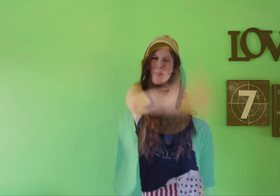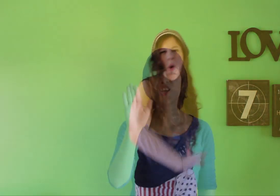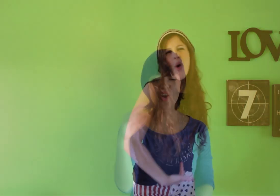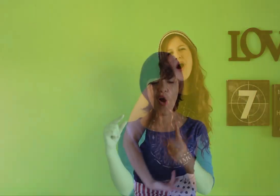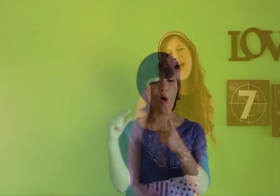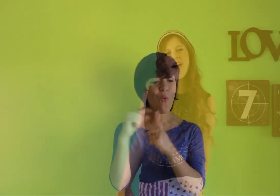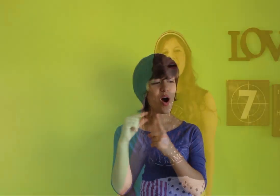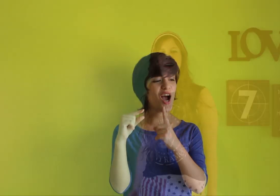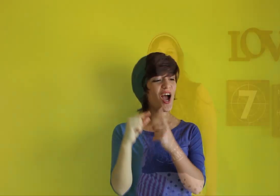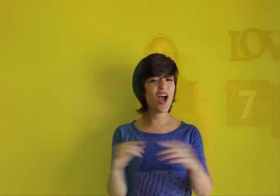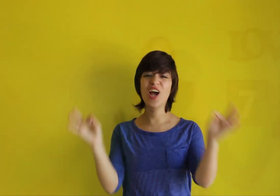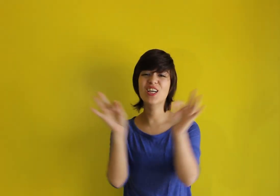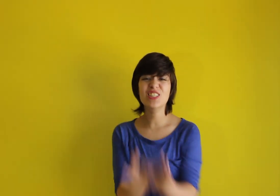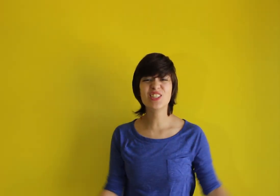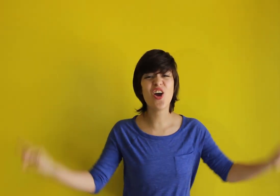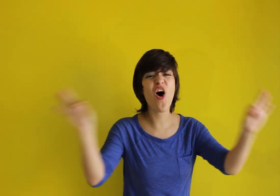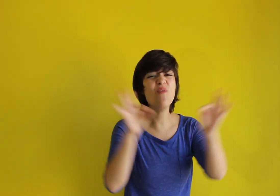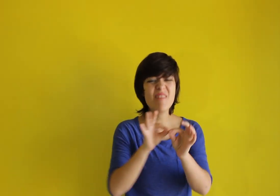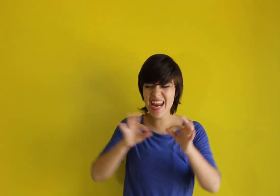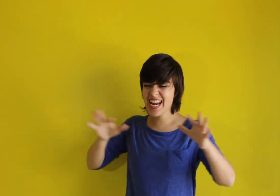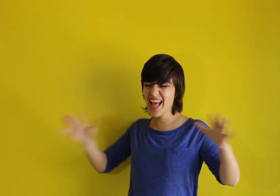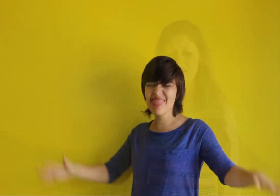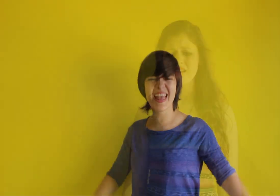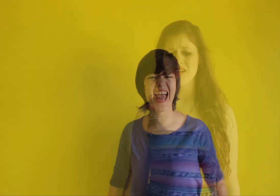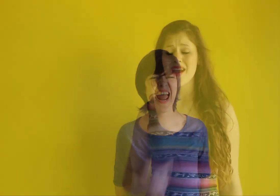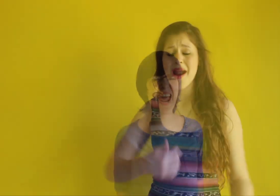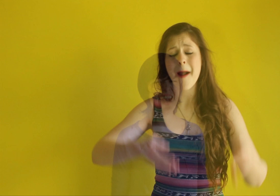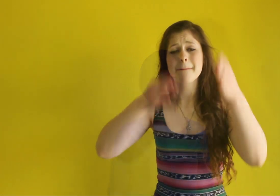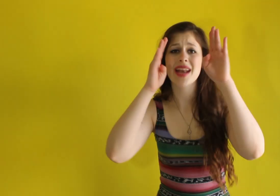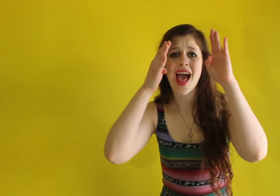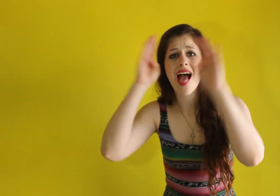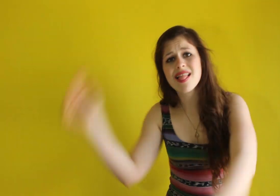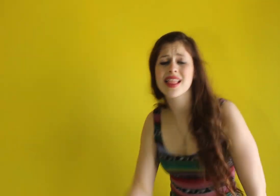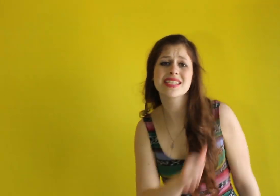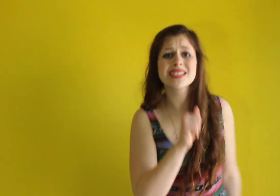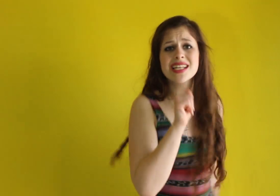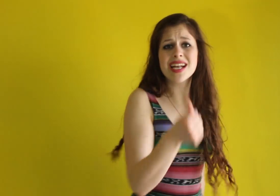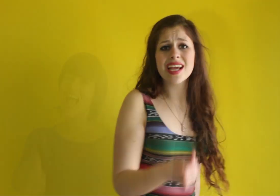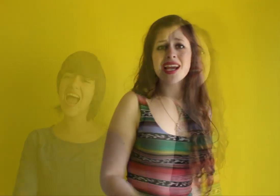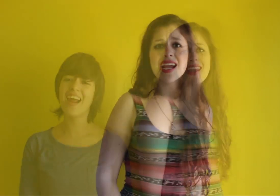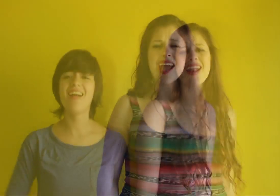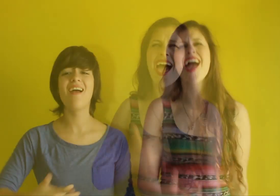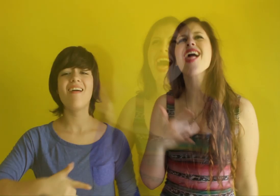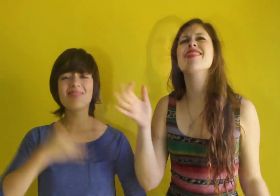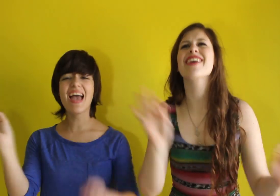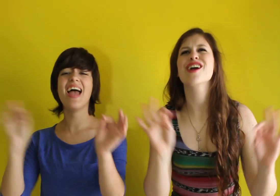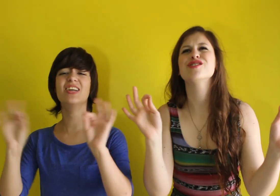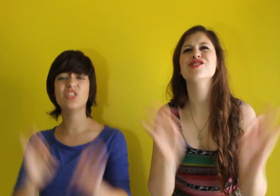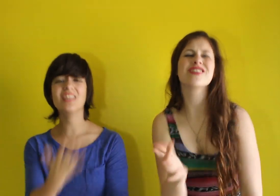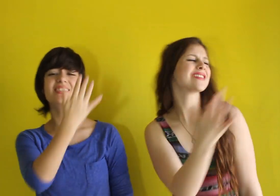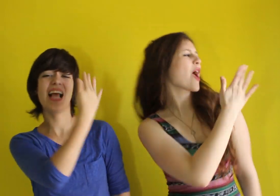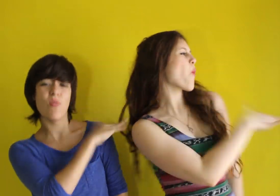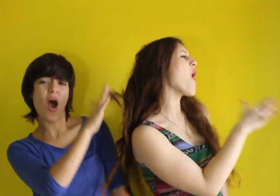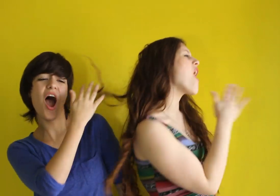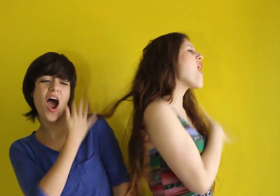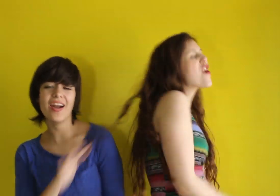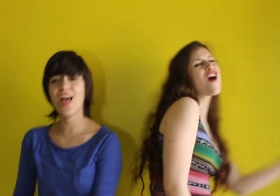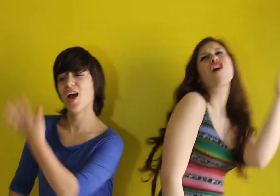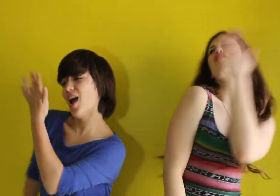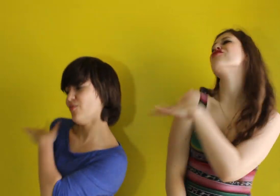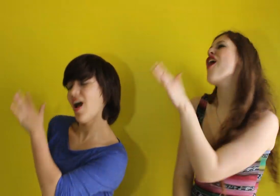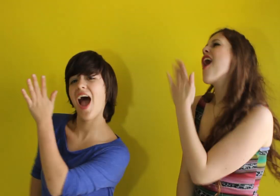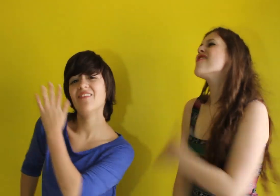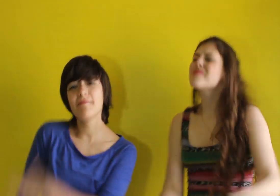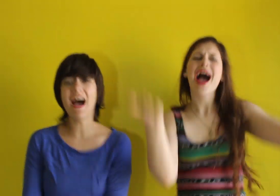Your words don't mean a thing, I'm not listening They're just like water off my